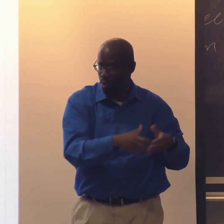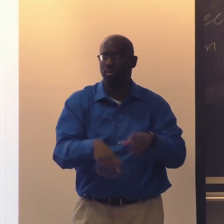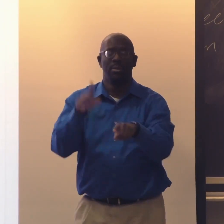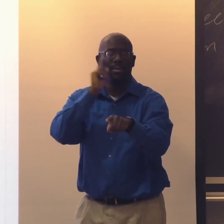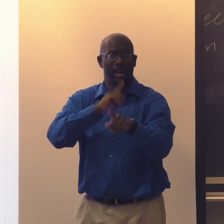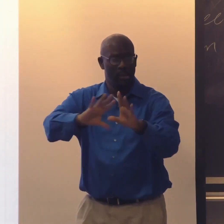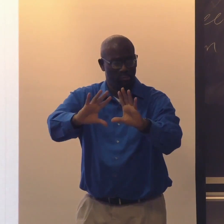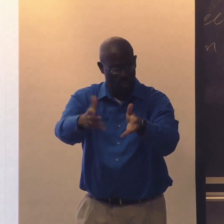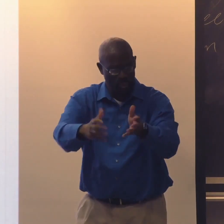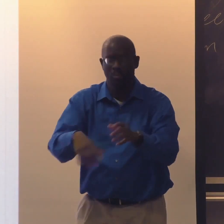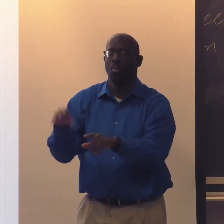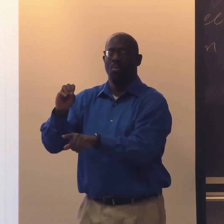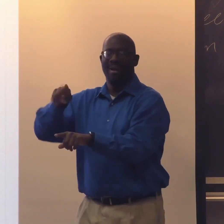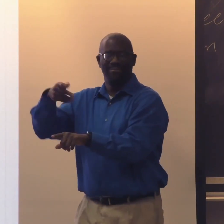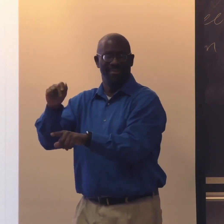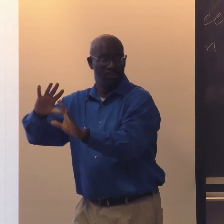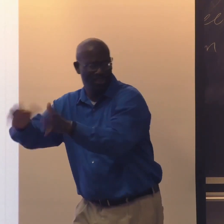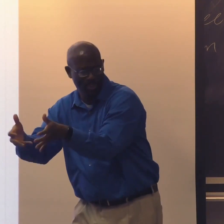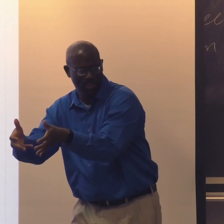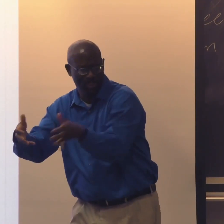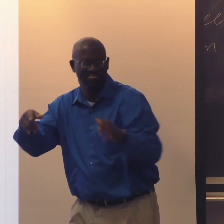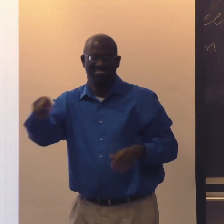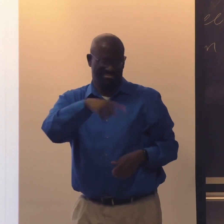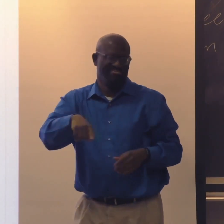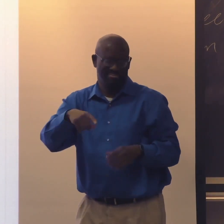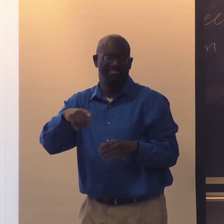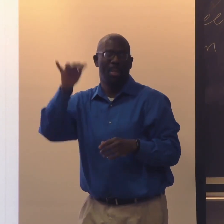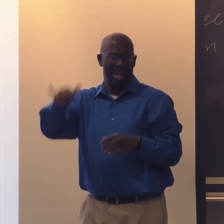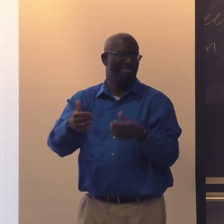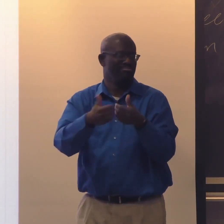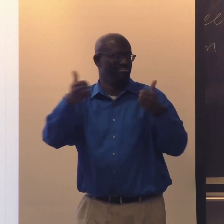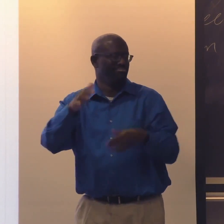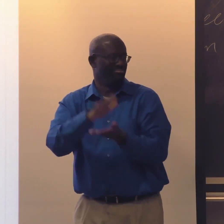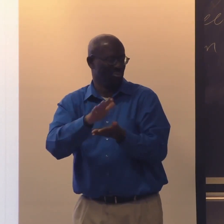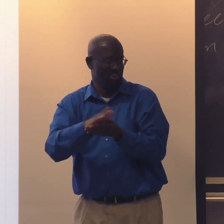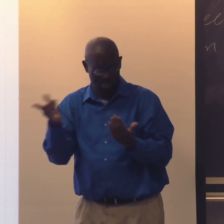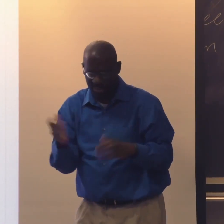They had a blind population, a deaf population, and an orphan population.